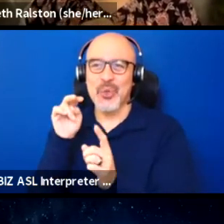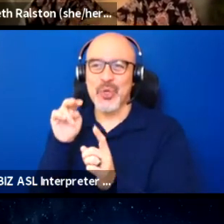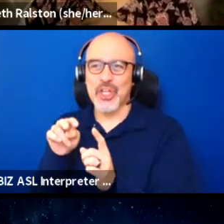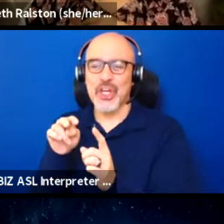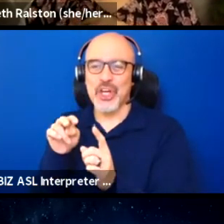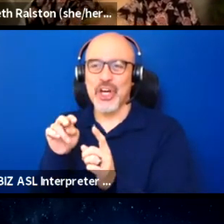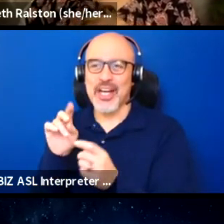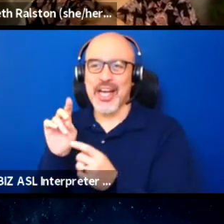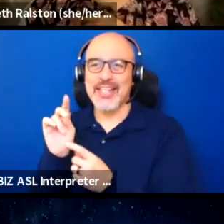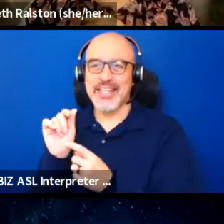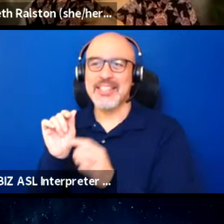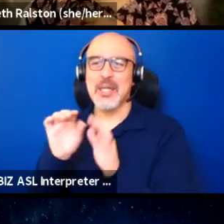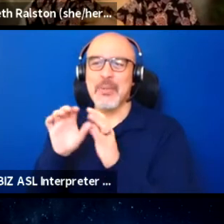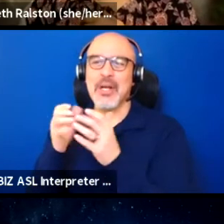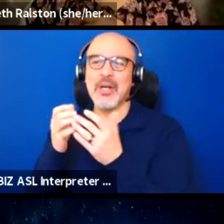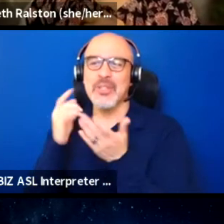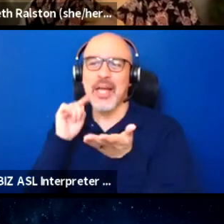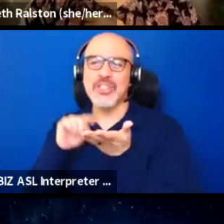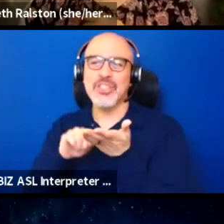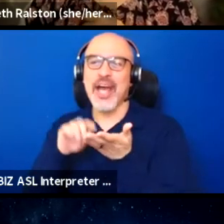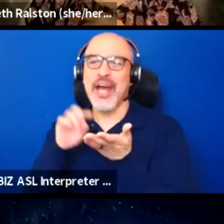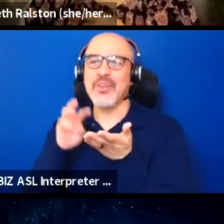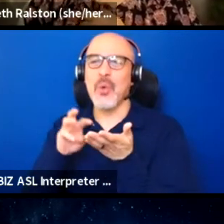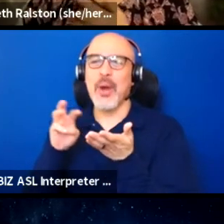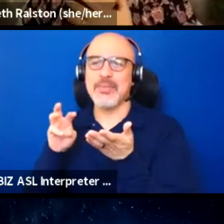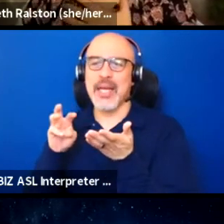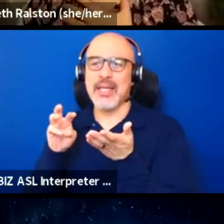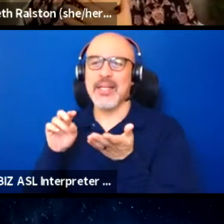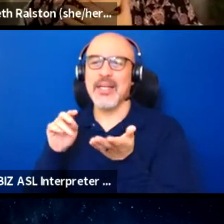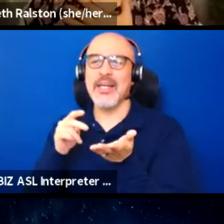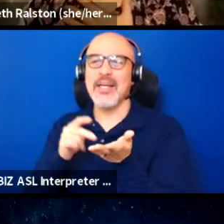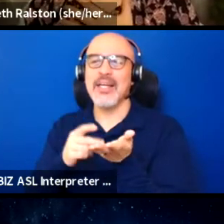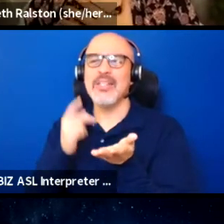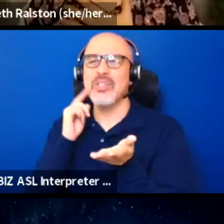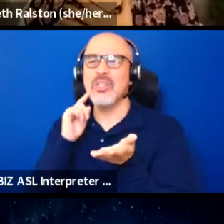and check out our website too. Double-check Elisabeth's bio